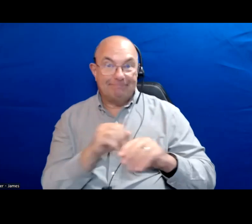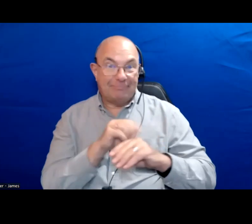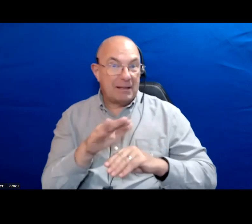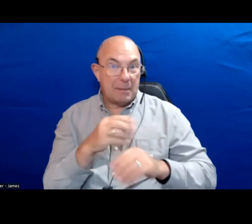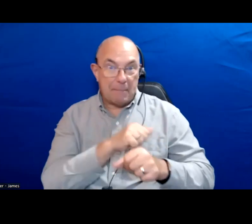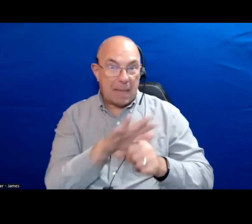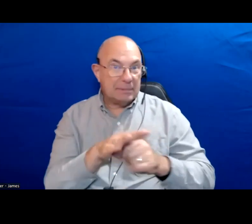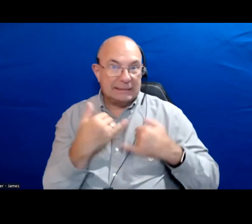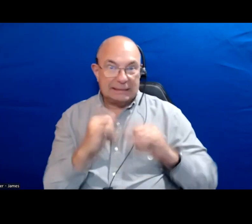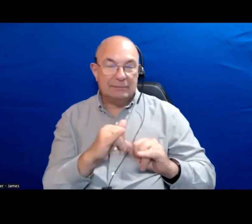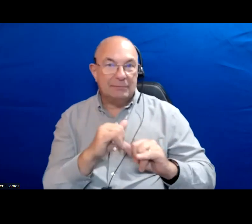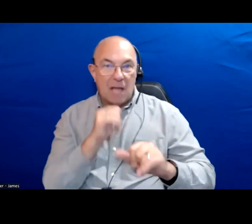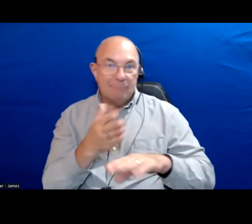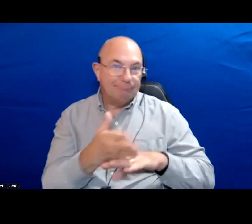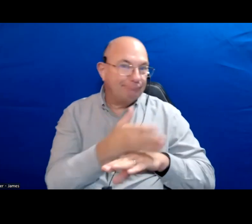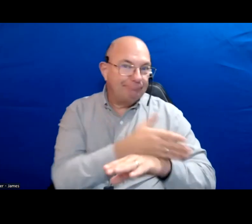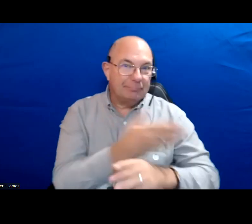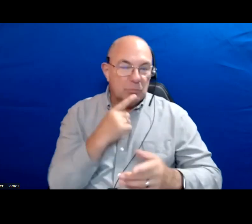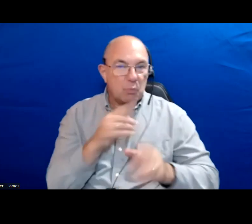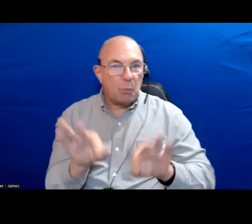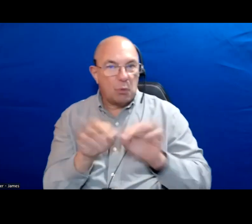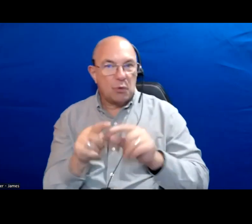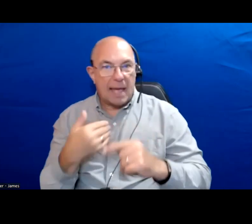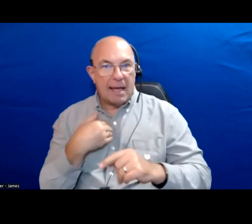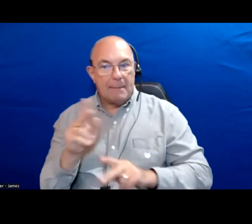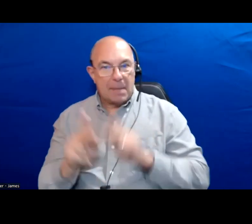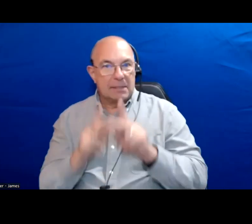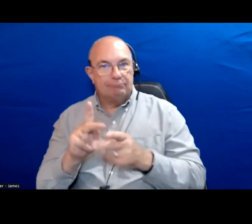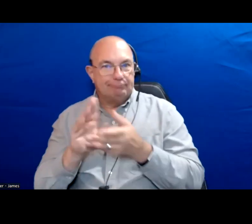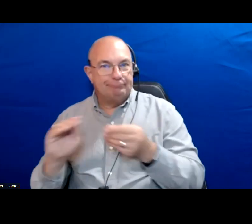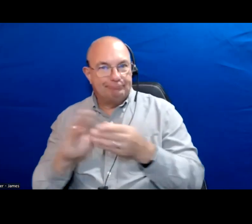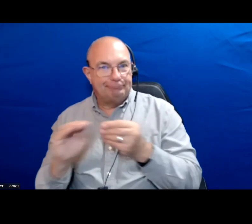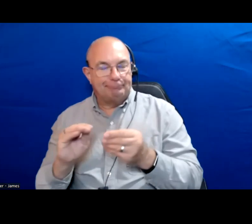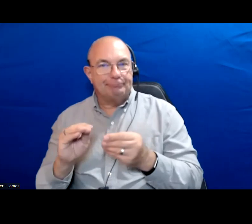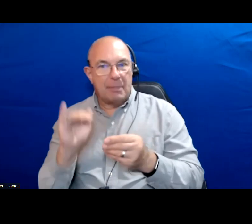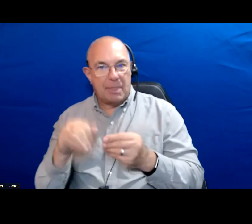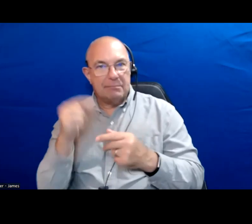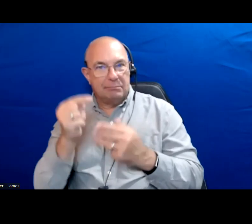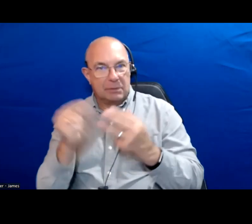be and is important to have candidates speak more to those direct effects on how they are